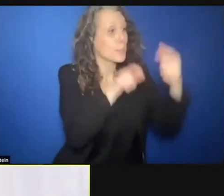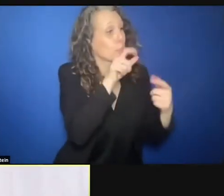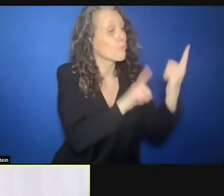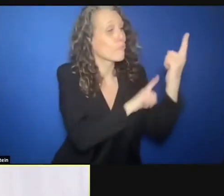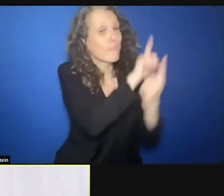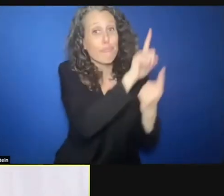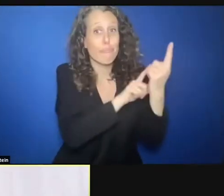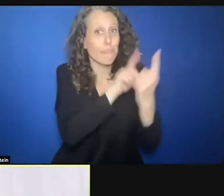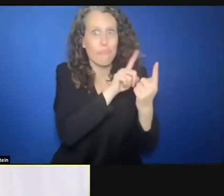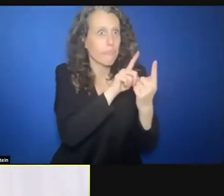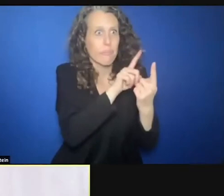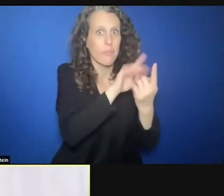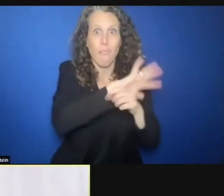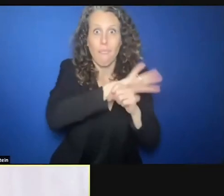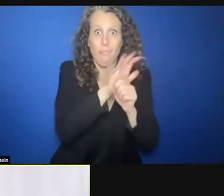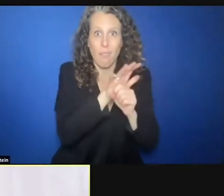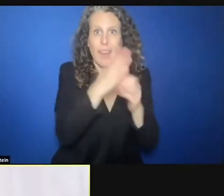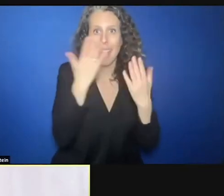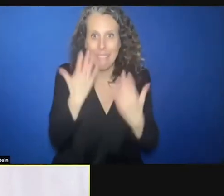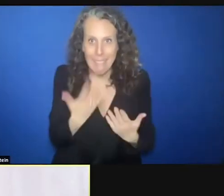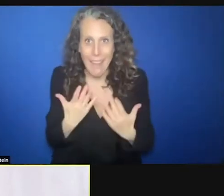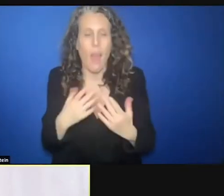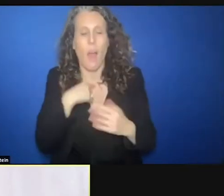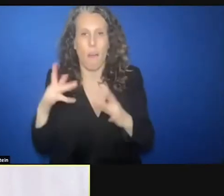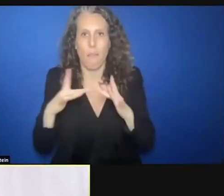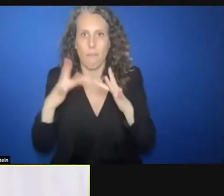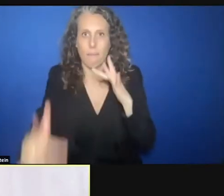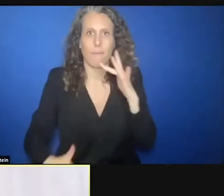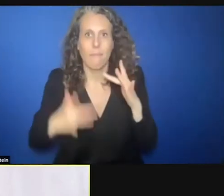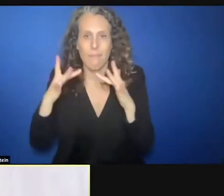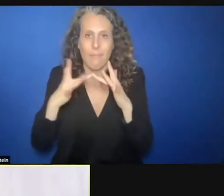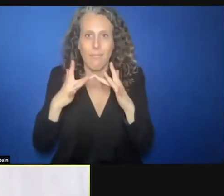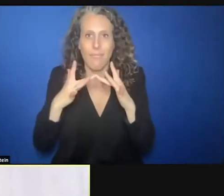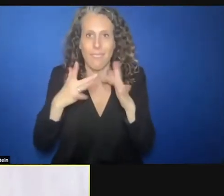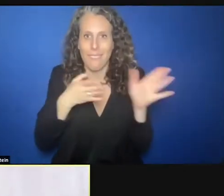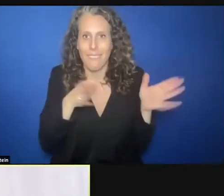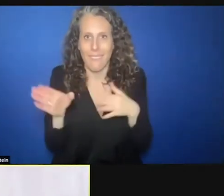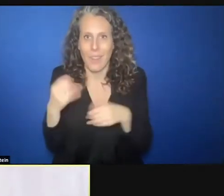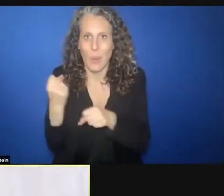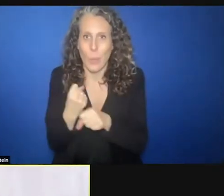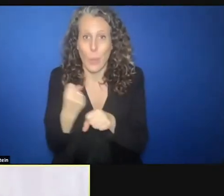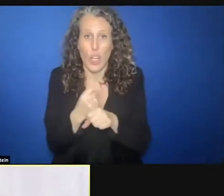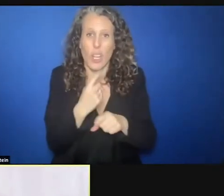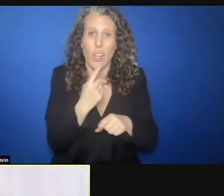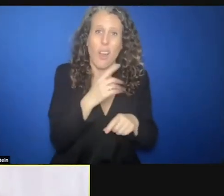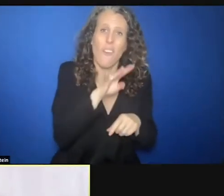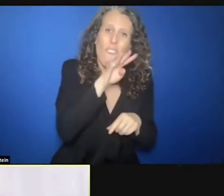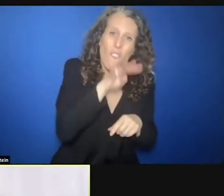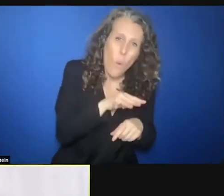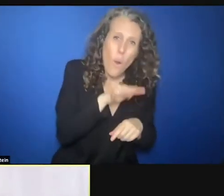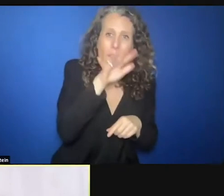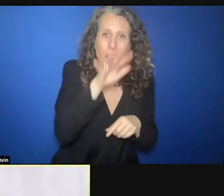this face to face contact. So after four or five months, we worked hard to be underground